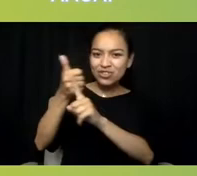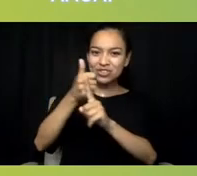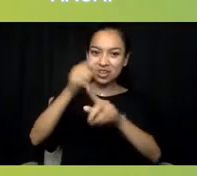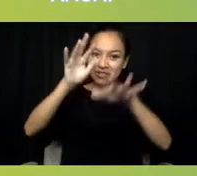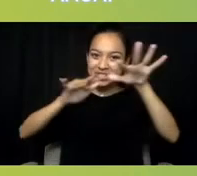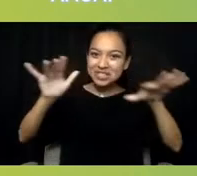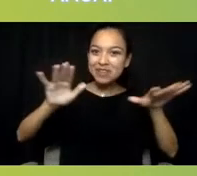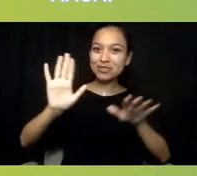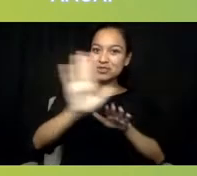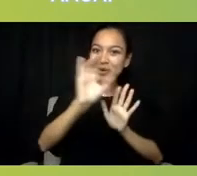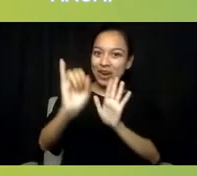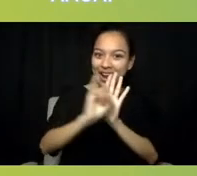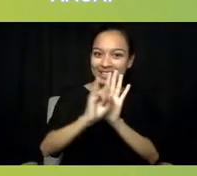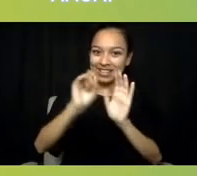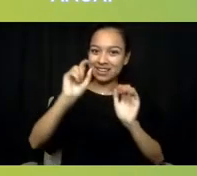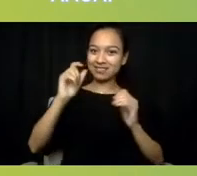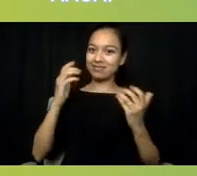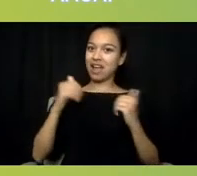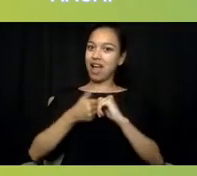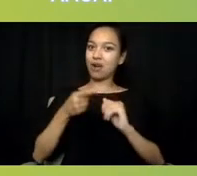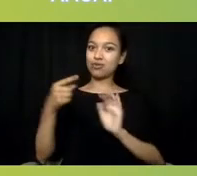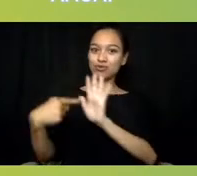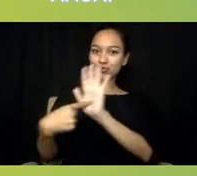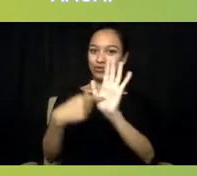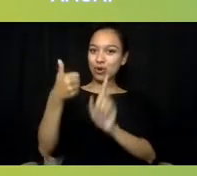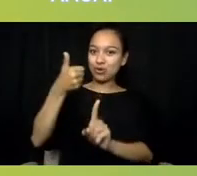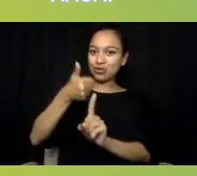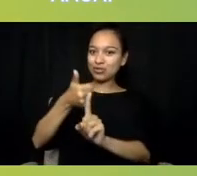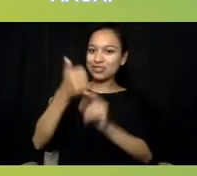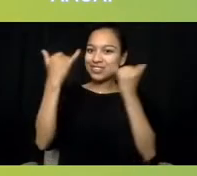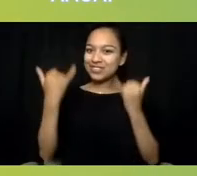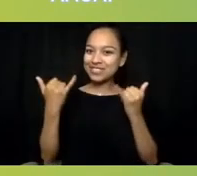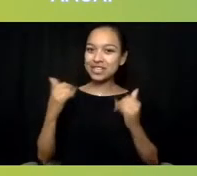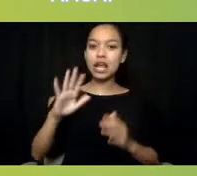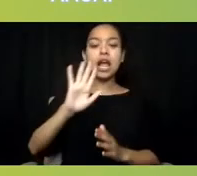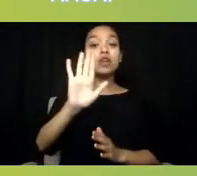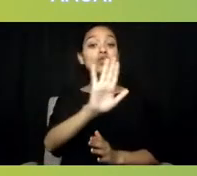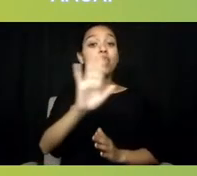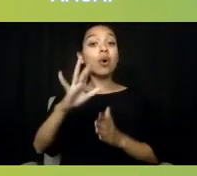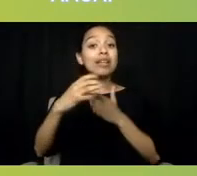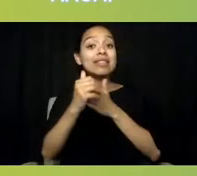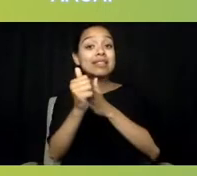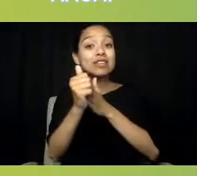but as well represent such important leadership roles in the way that we frame our conversation